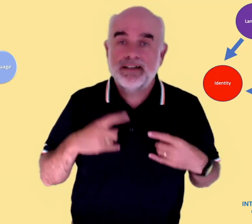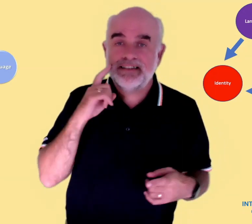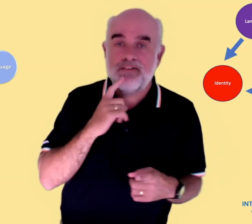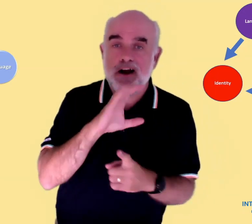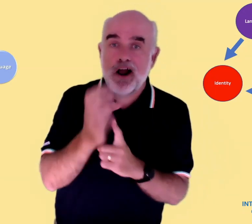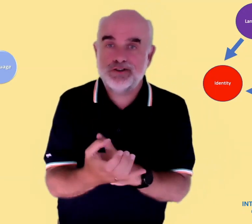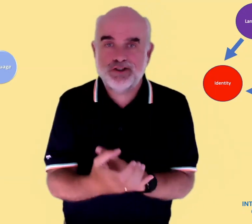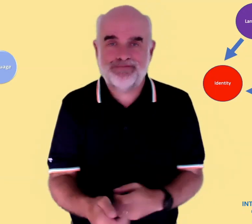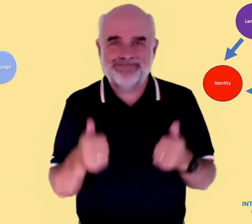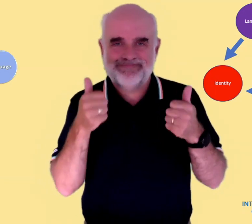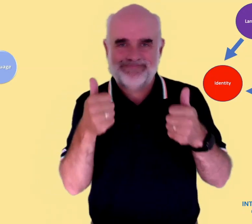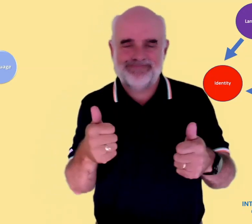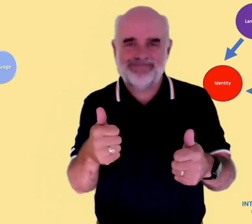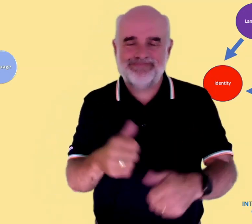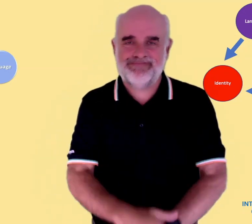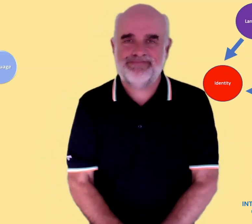Happy Deaf Culture day!